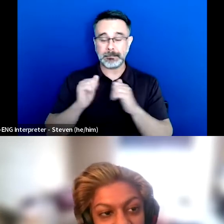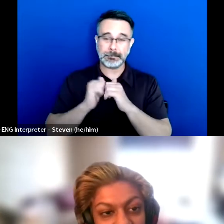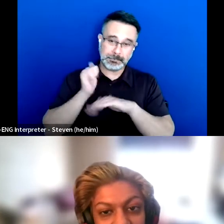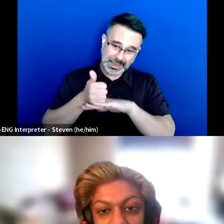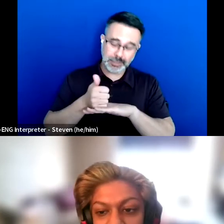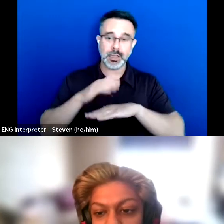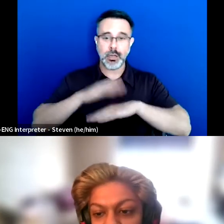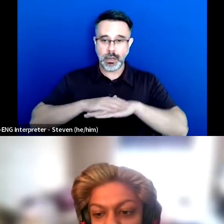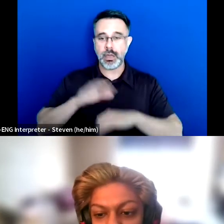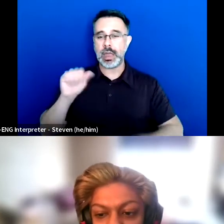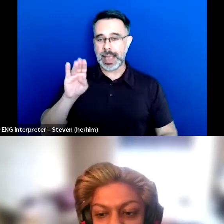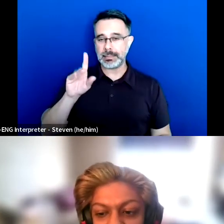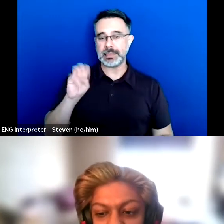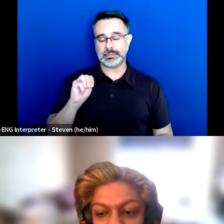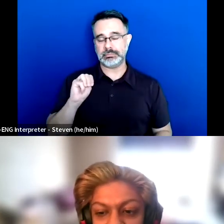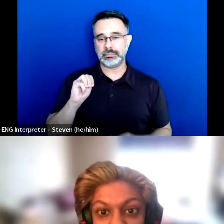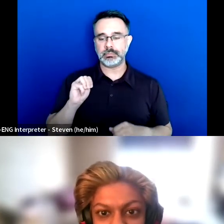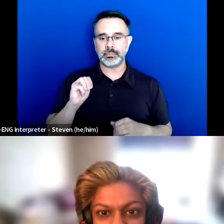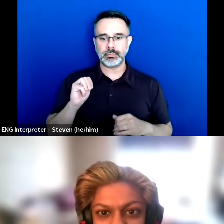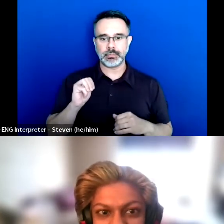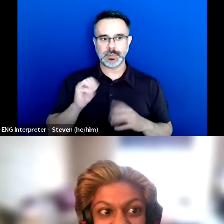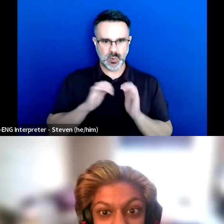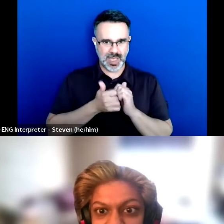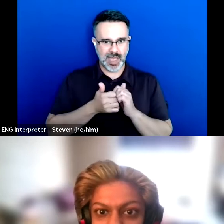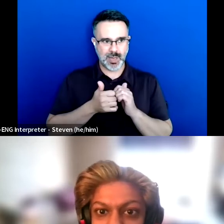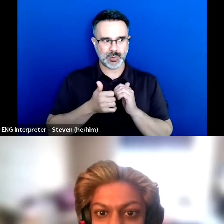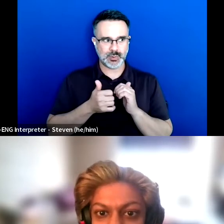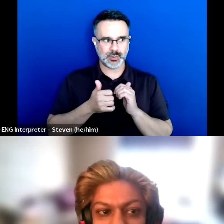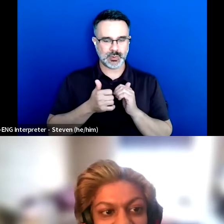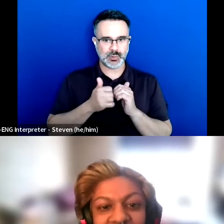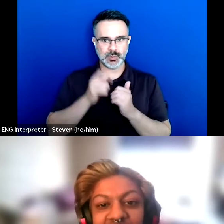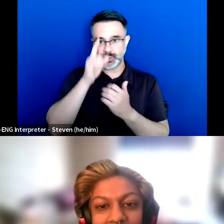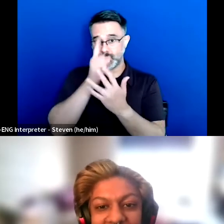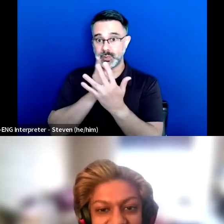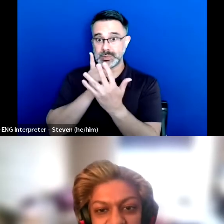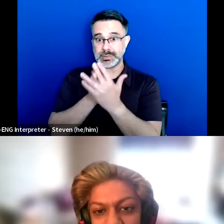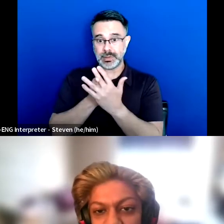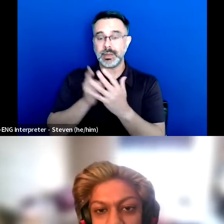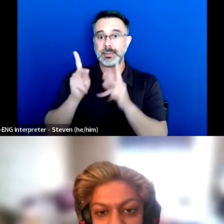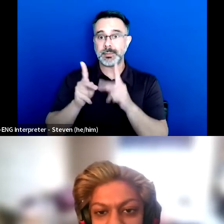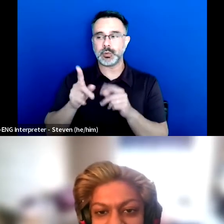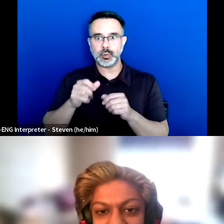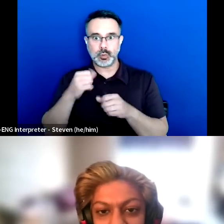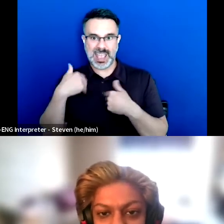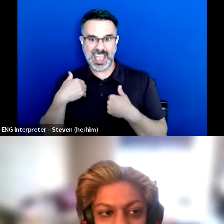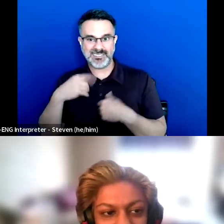And to be able to get to speak to people who have some decision-making power in that realm,